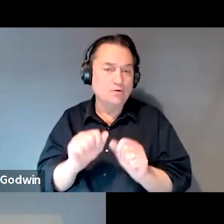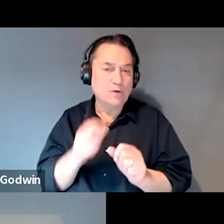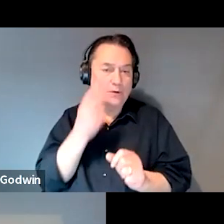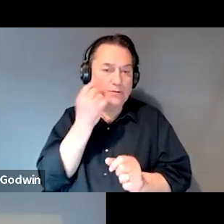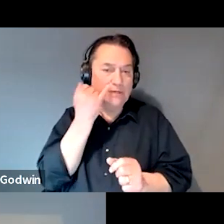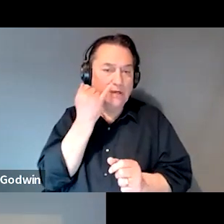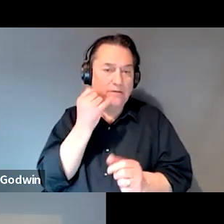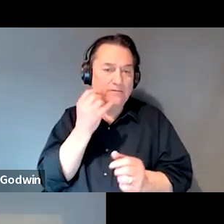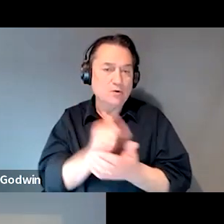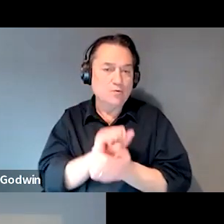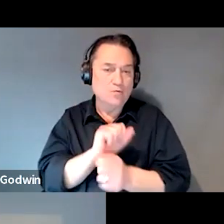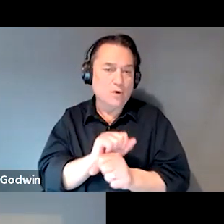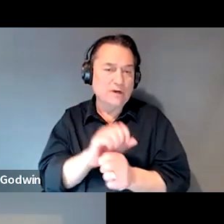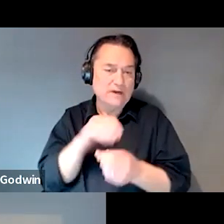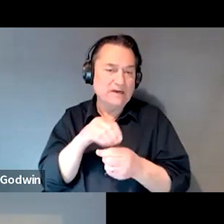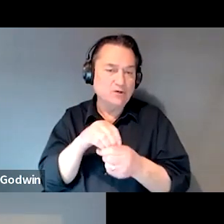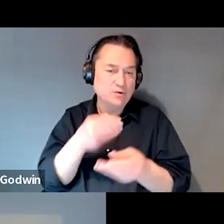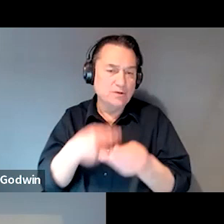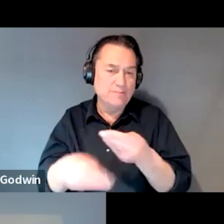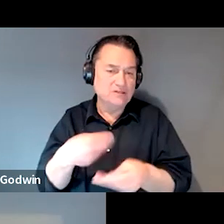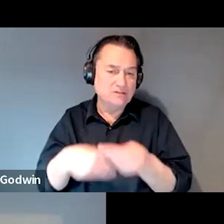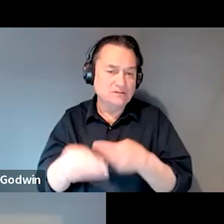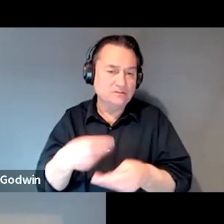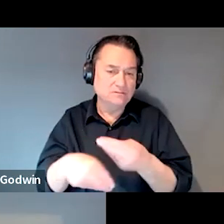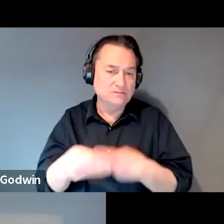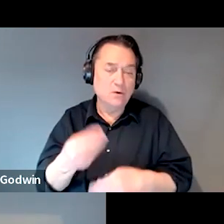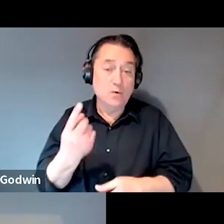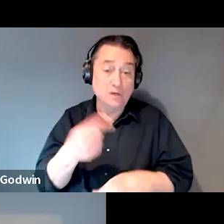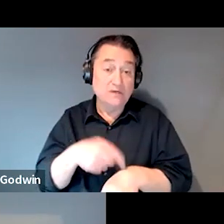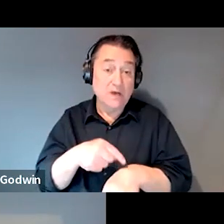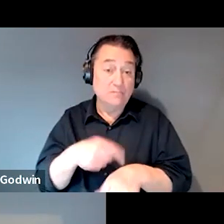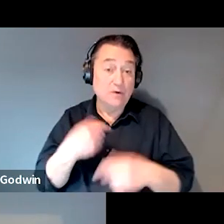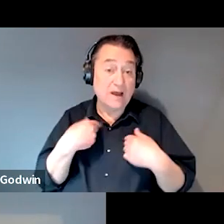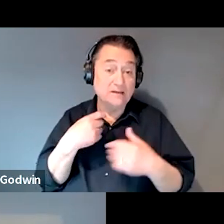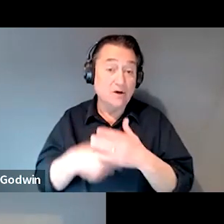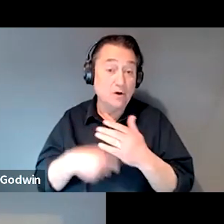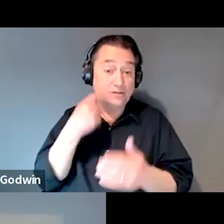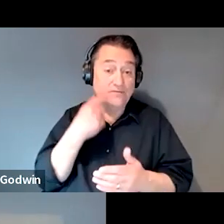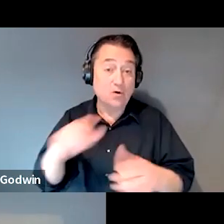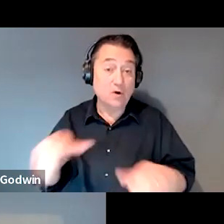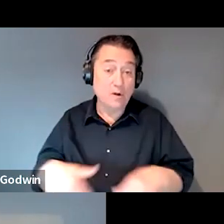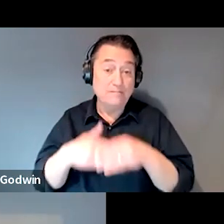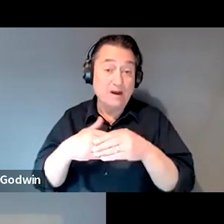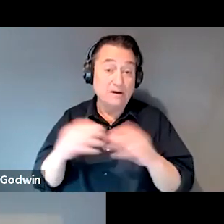into your budget. At one point, we even had the cost per marriage certificates in our budget because we had a gentleman,